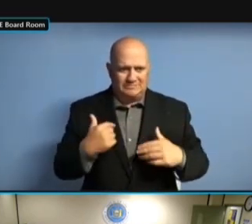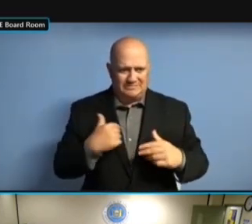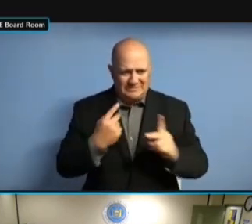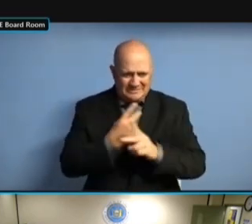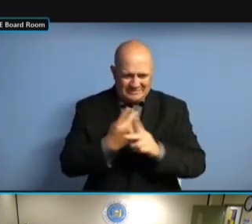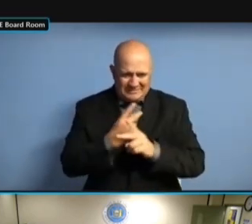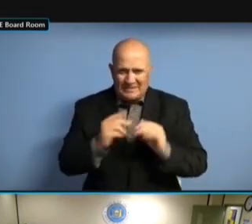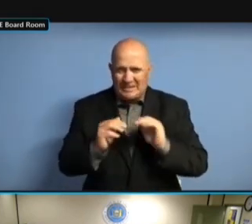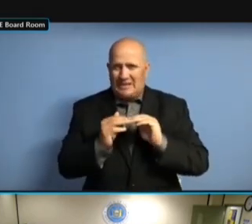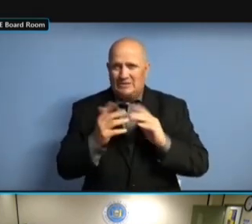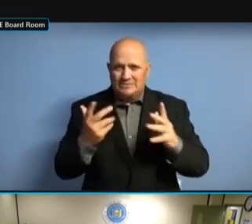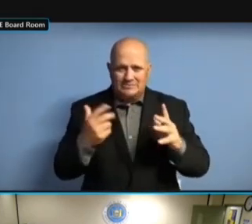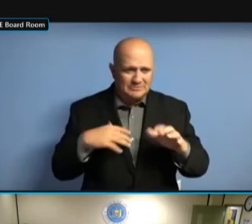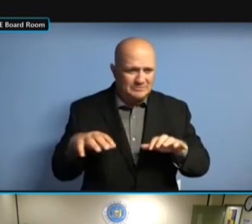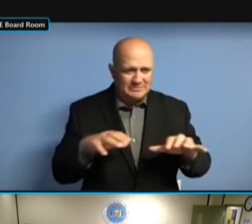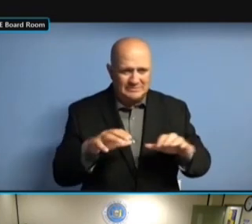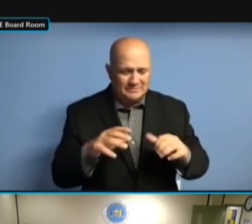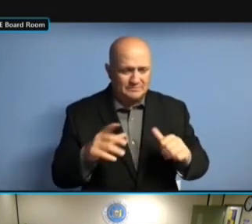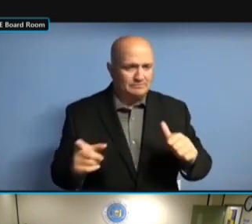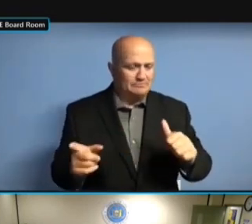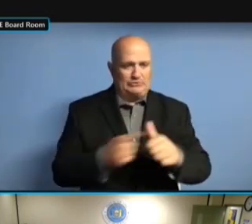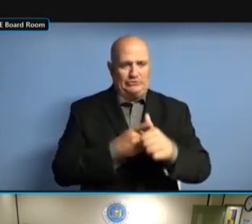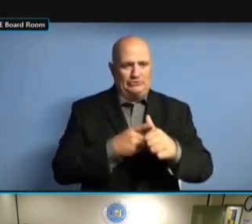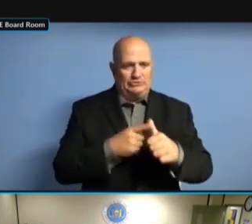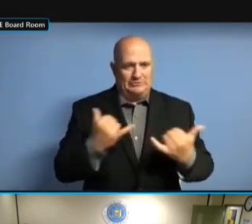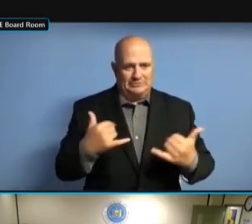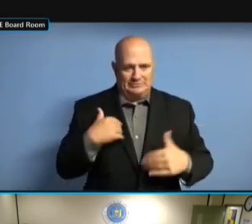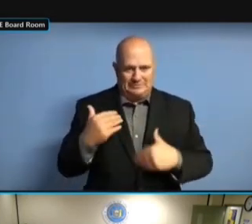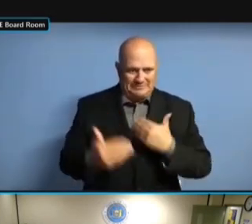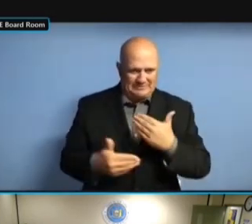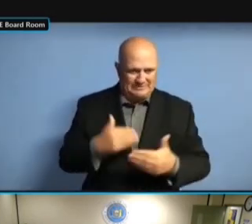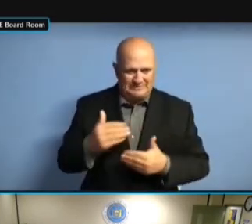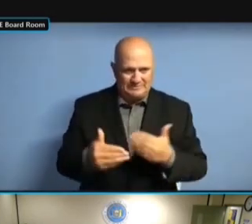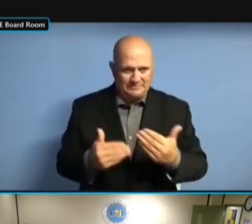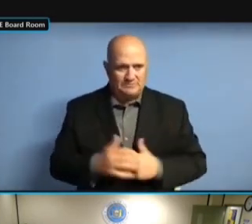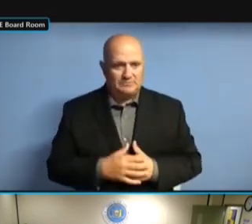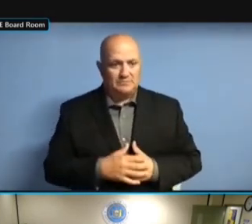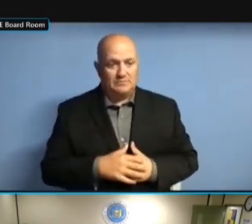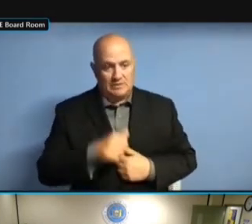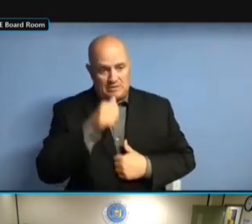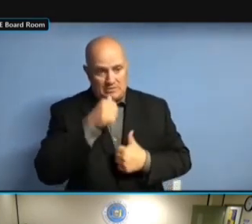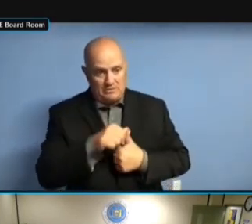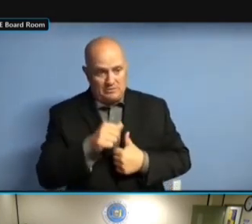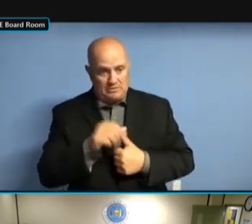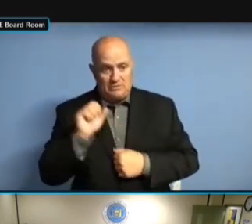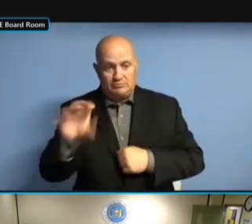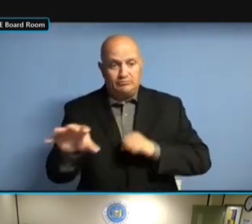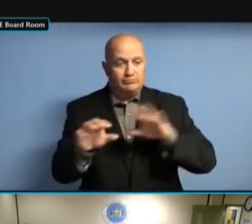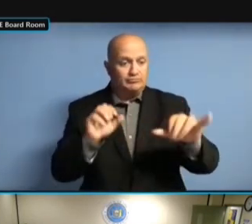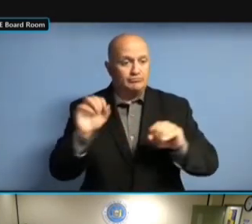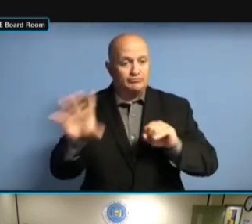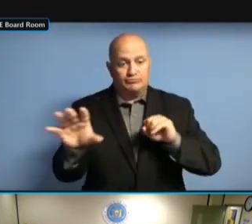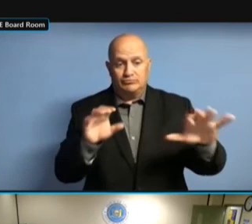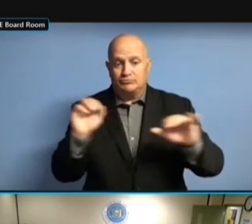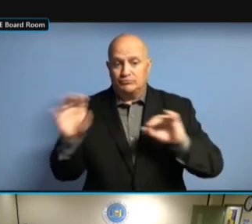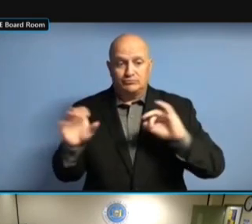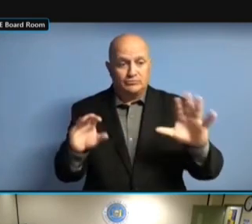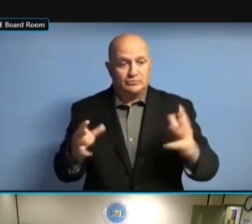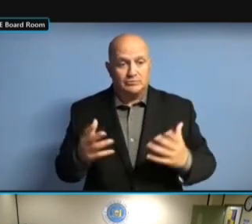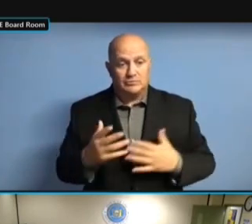CLASS, SO WE DID THAT. CLASS, SO WE DID THAT. NOW, CLASS, SO WE DID THAT. NOW, THOSE CLASS, SO WE DID THAT. NOW, THOSE LETTERS CLASS, SO WE DID THAT. NOW, THOSE LETTERS THAT CLASS, SO WE DID THAT. NOW, THOSE LETTERS THAT WERE NOW, THOSE LETTERS THAT WERE NOW, THOSE LETTERS THAT WERE MAILED NOW, THOSE LETTERS THAT WERE MAILED INCLUDED NOW, THOSE LETTERS THAT WERE MAILED INCLUDED COMMITTEES NOW, THOSE LETTERS THAT WERE MAILED INCLUDED COMMITTEES THAT MAILED INCLUDED COMMITTEES THAT MAILED INCLUDED COMMITTEES THAT DIDN'T MAILED INCLUDED COMMITTEES THAT DIDN'T HAVE MAILED INCLUDED COMMITTEES THAT DIDN'T HAVE AN MAILED INCLUDED COMMITTEES THAT DIDN'T HAVE AN EMAIL MAILED INCLUDED COMMITTEES THAT DIDN'T HAVE AN EMAIL ADDRESS MAILED INCLUDED COMMITTEES THAT DIDN'T HAVE AN EMAIL ADDRESS AND DIDN'T HAVE AN EMAIL ADDRESS AND DIDN'T HAVE AN EMAIL ADDRESS AND A DIDN'T HAVE AN EMAIL ADDRESS AND A NONFILER DIDN'T HAVE AN EMAIL ADDRESS AND A NONFILER LIST DIDN'T HAVE AN EMAIL ADDRESS AND A NONFILER LIST AND DIDN'T HAVE AN EMAIL ADDRESS AND A NONFILER LIST AND THE DIDN'T HAVE AN EMAIL ADDRESS AND A NONFILER LIST AND THE BOUNCED A NONFILER LIST AND THE BOUNCED